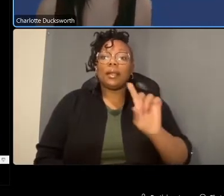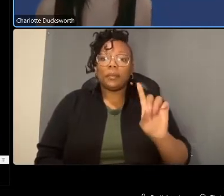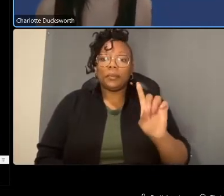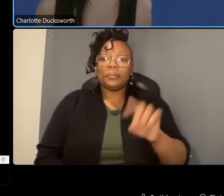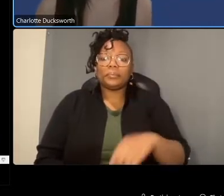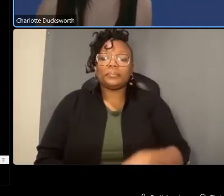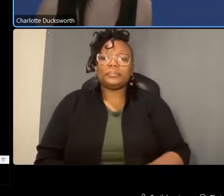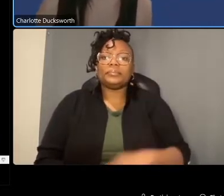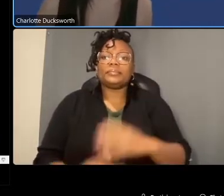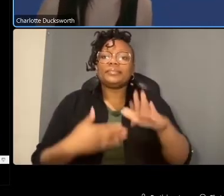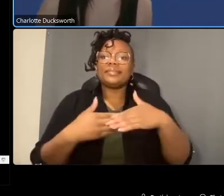next slide